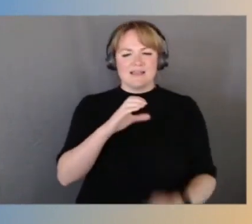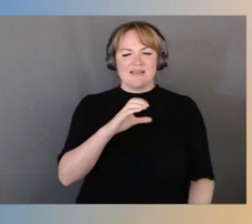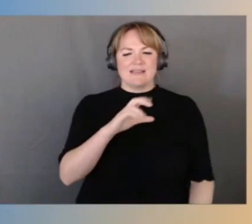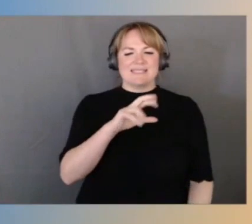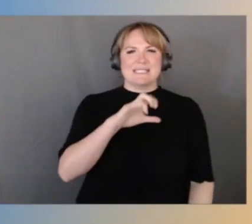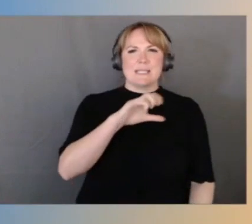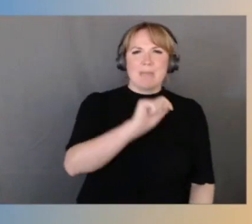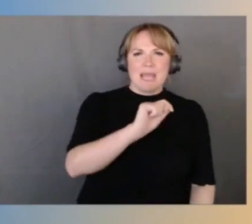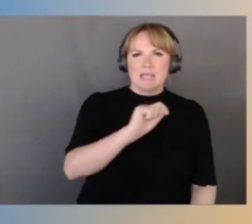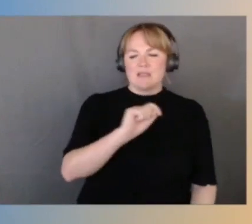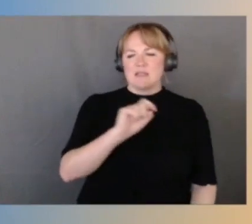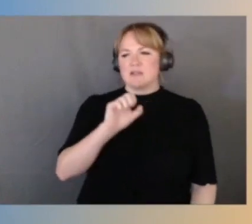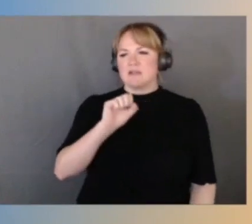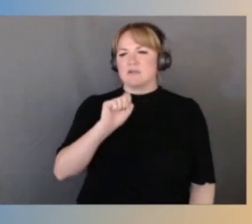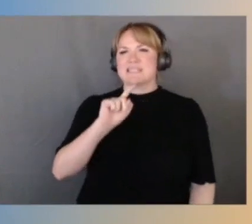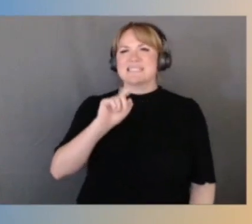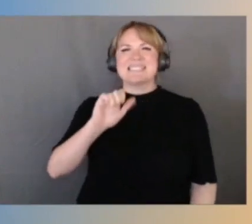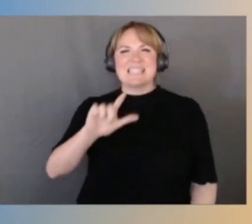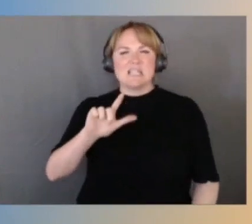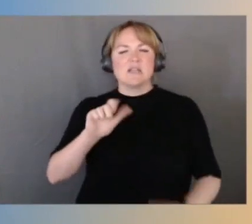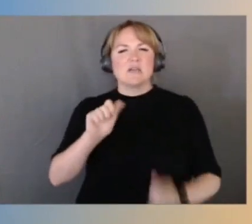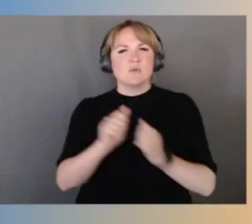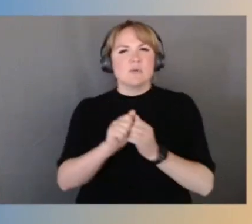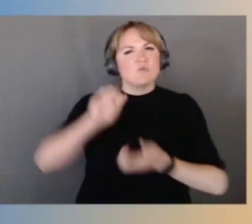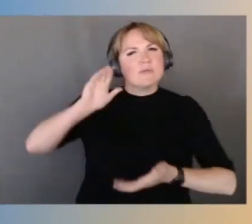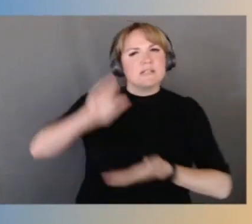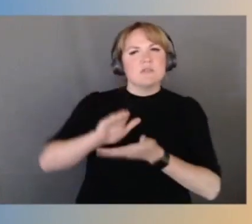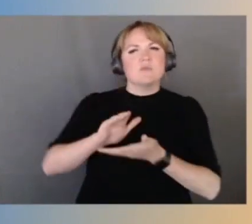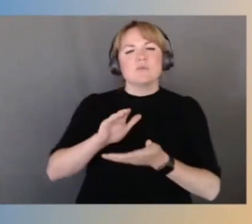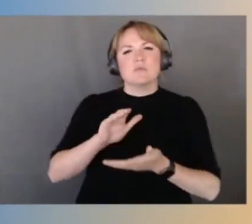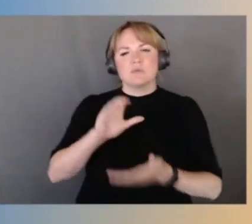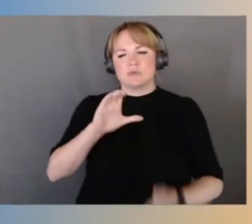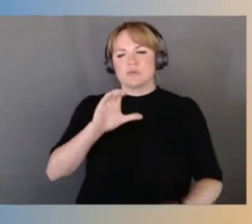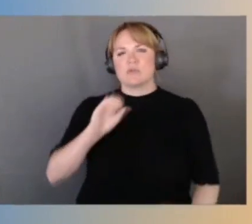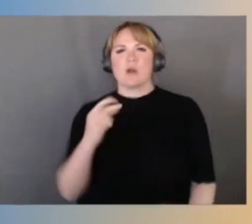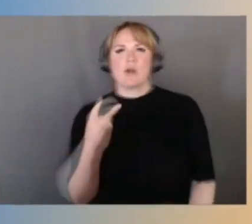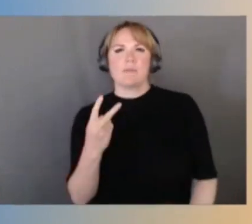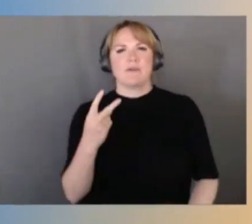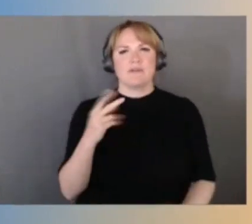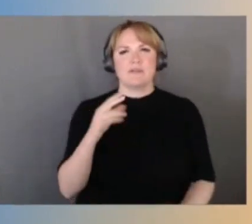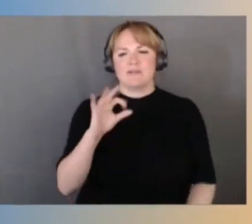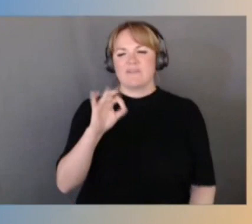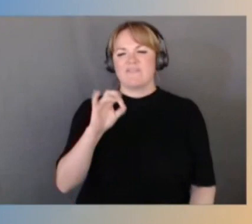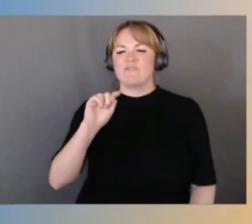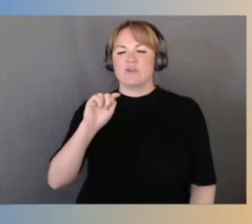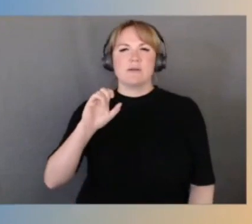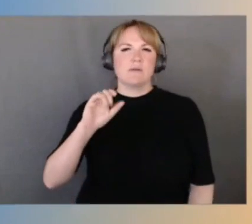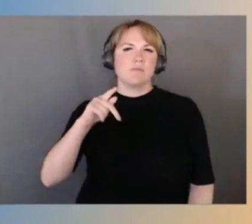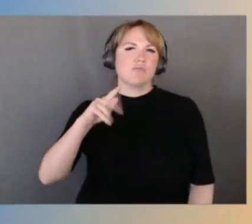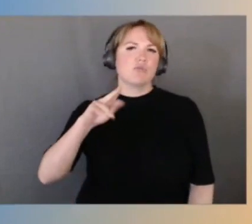a greatly reduced carbon footprint for example. So a quick recap of a few highlights of each talk,